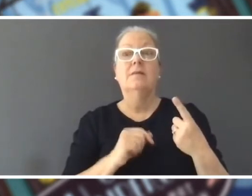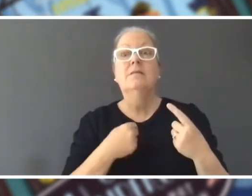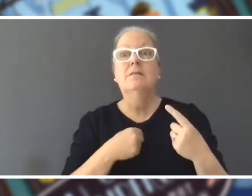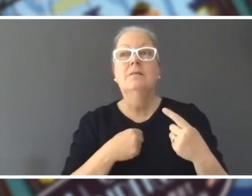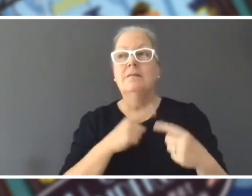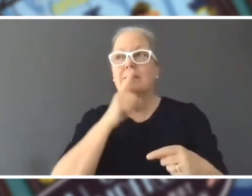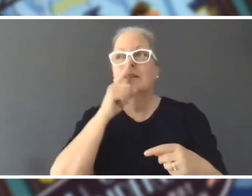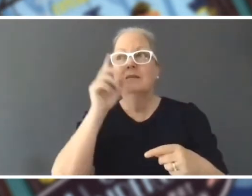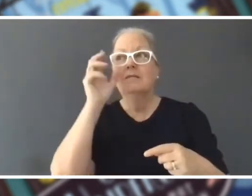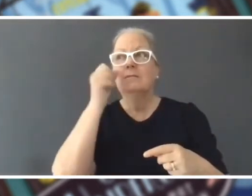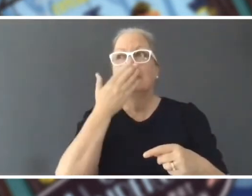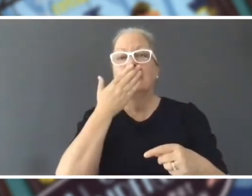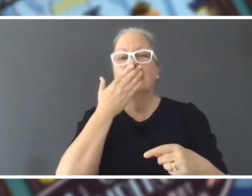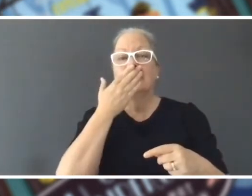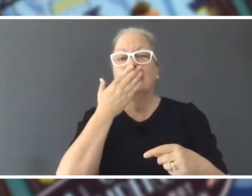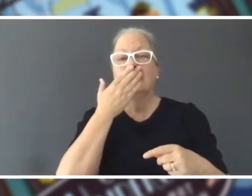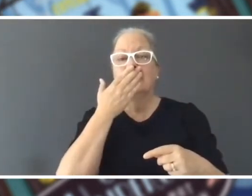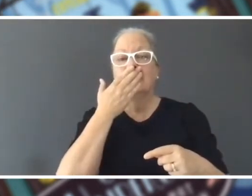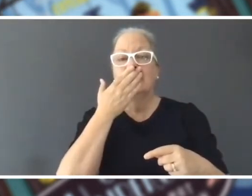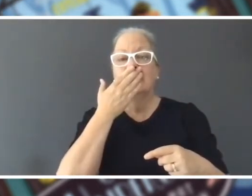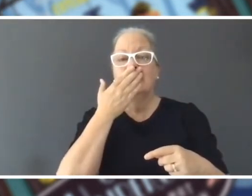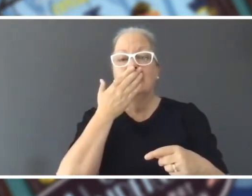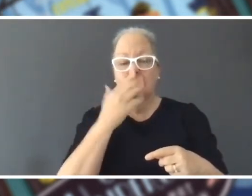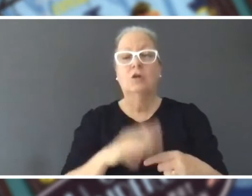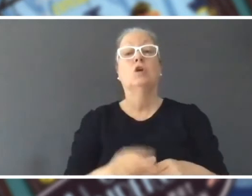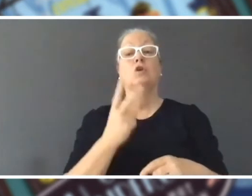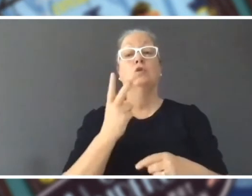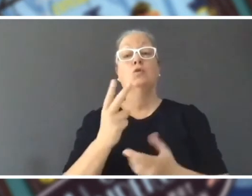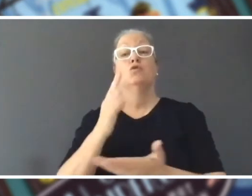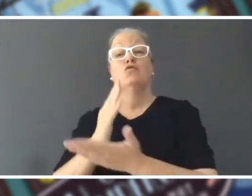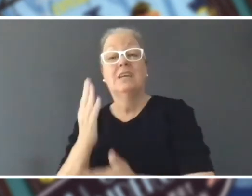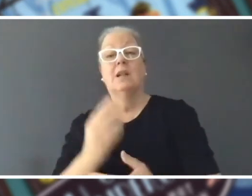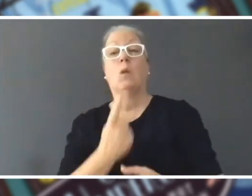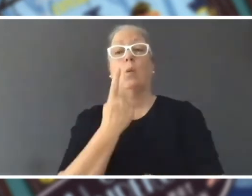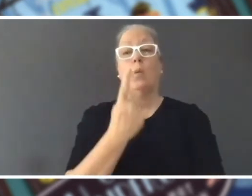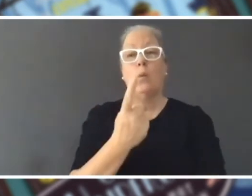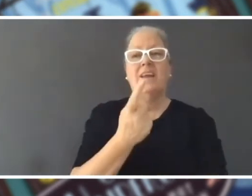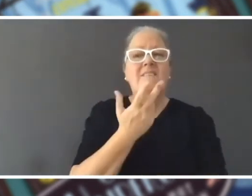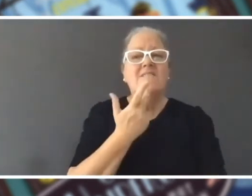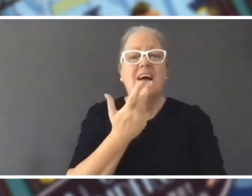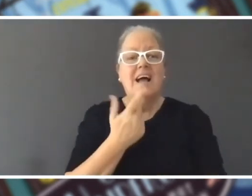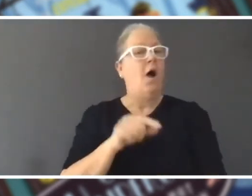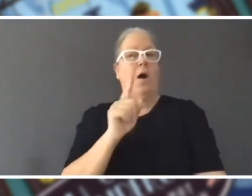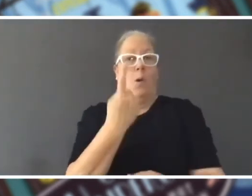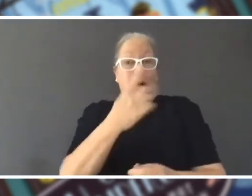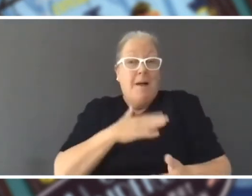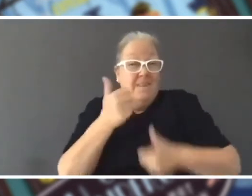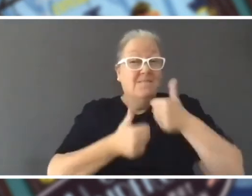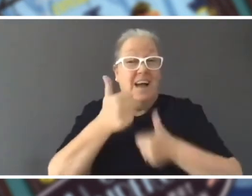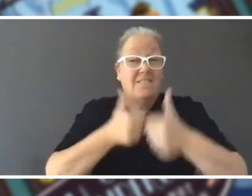Tess: It is called, 'Two real, one fake'. Mat: Oh! Two real, one fake. It's one of my favourite games to play, I play this game with my son